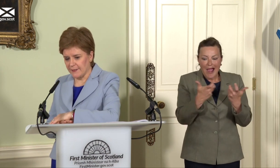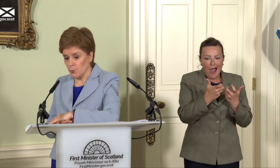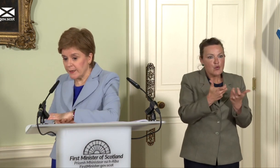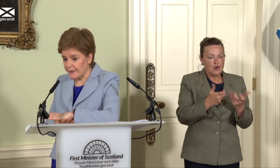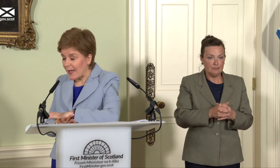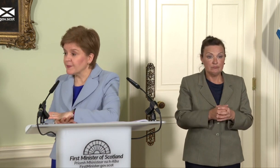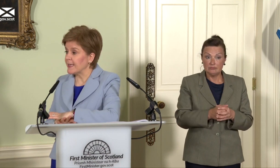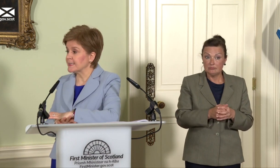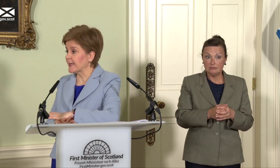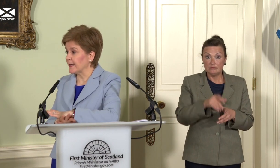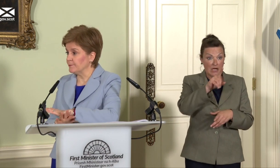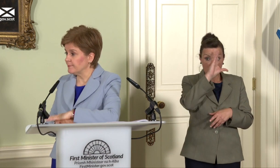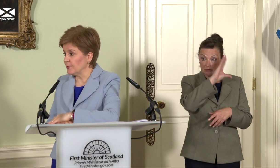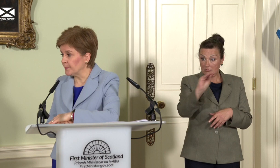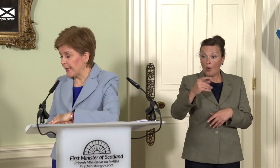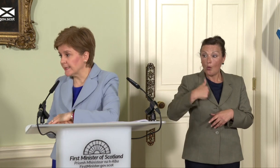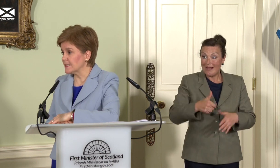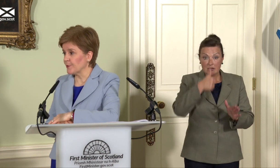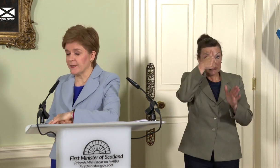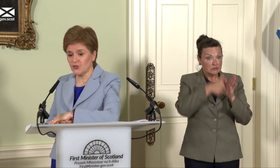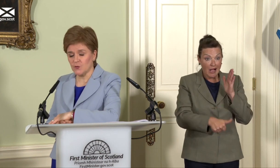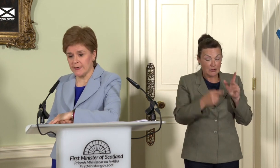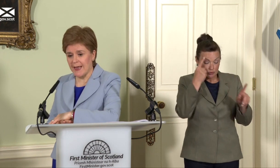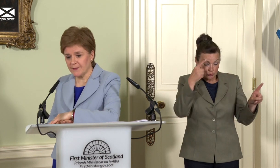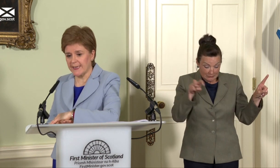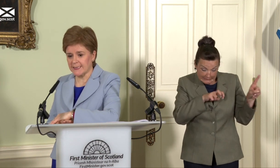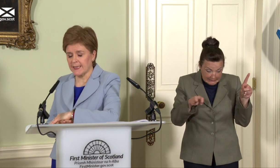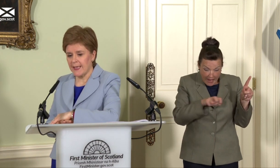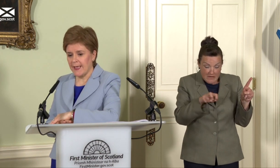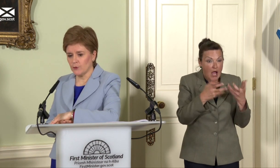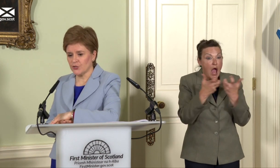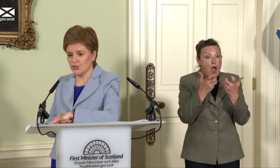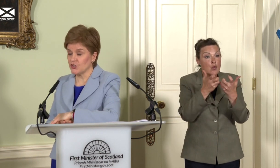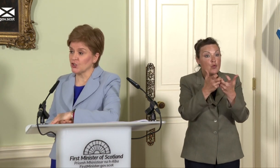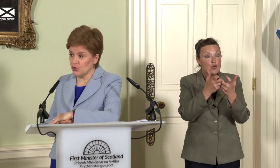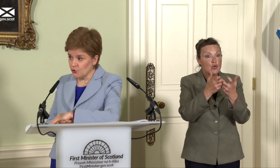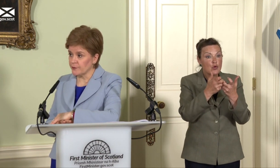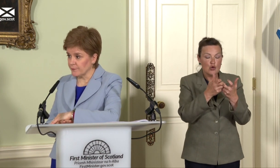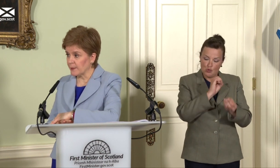we are navigating, and I’m being candid about the issues we are navigating in order to secure that